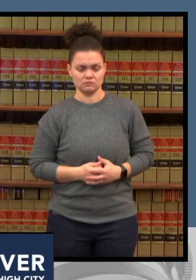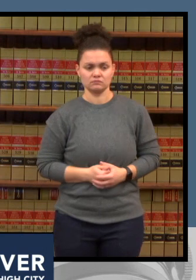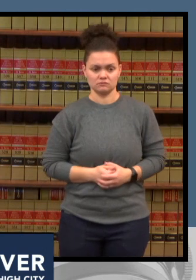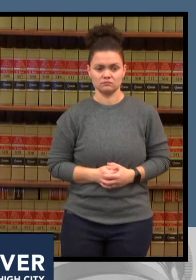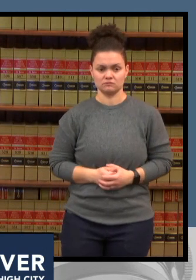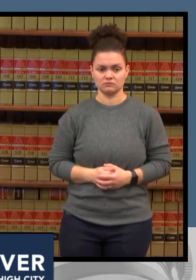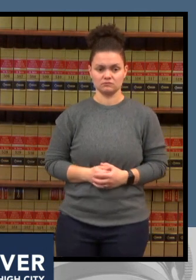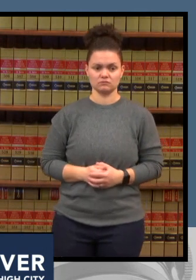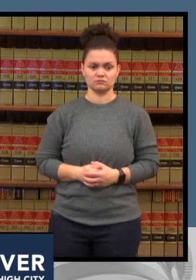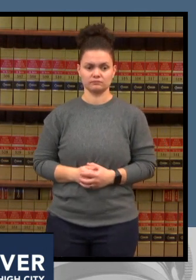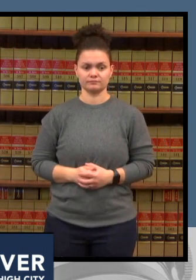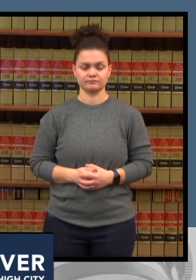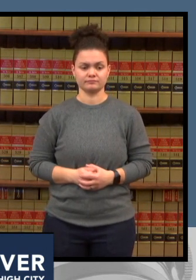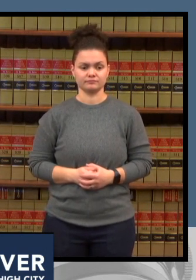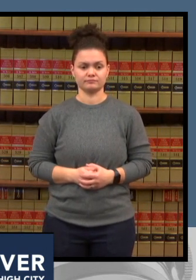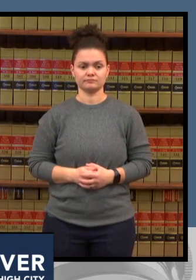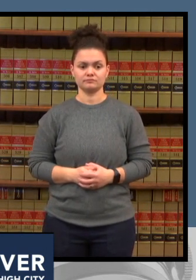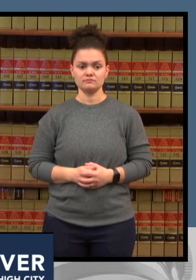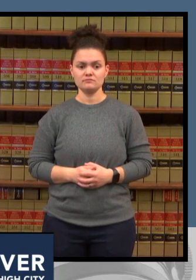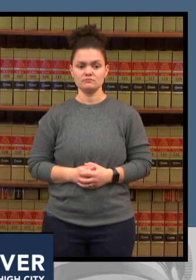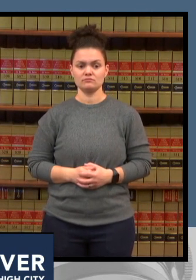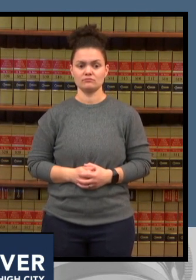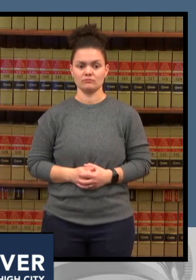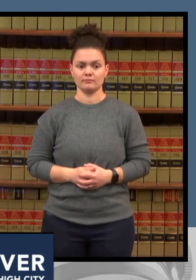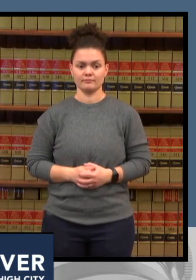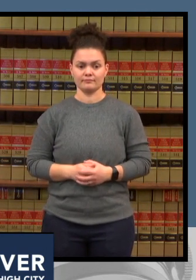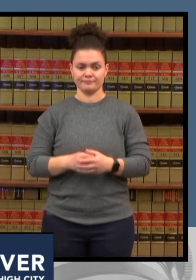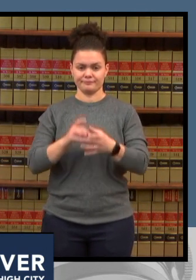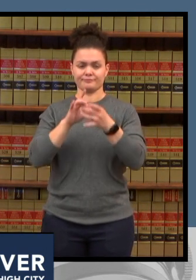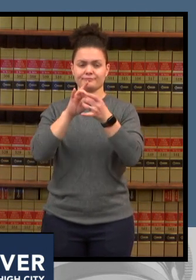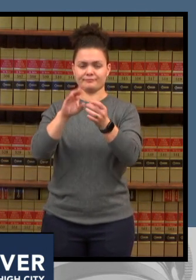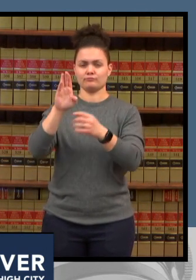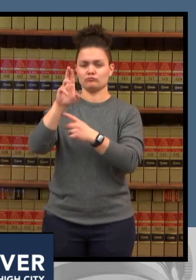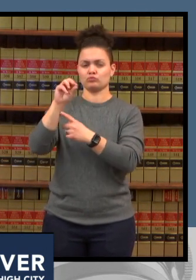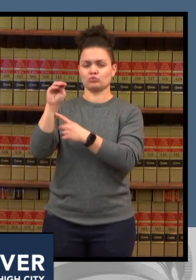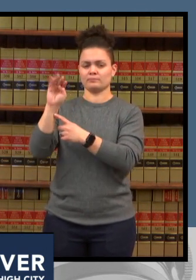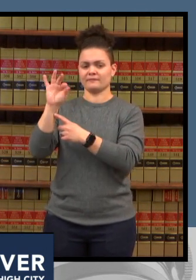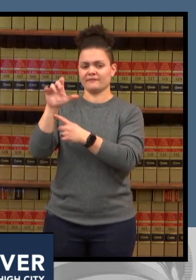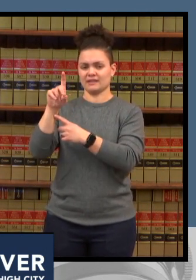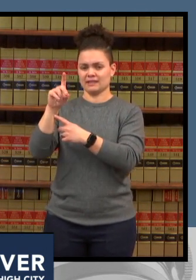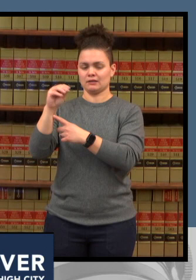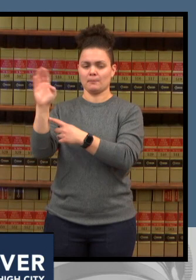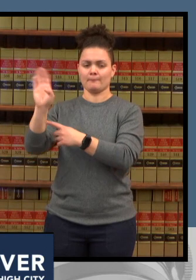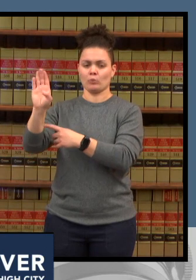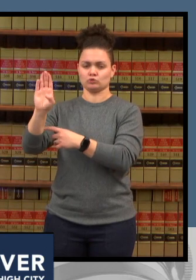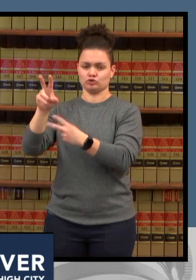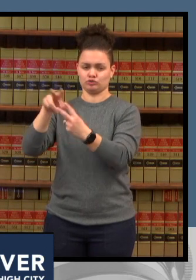the broomfield and boulder perspective is we just had the devastating fire and the impact on the